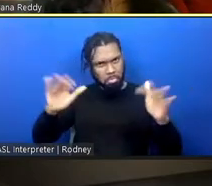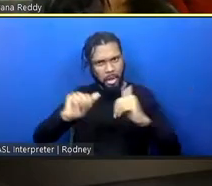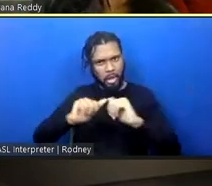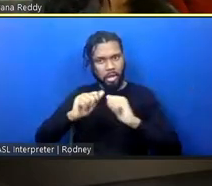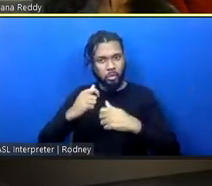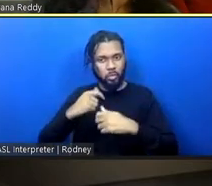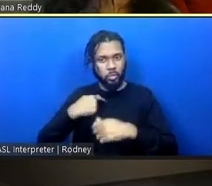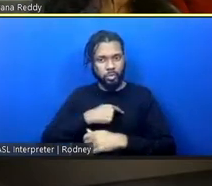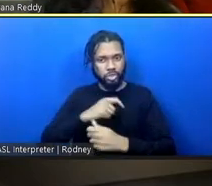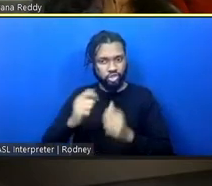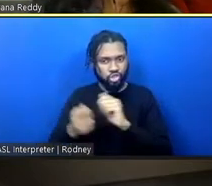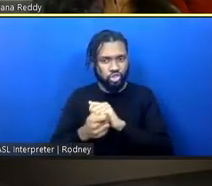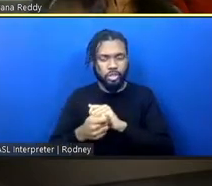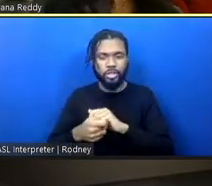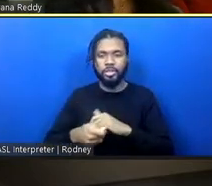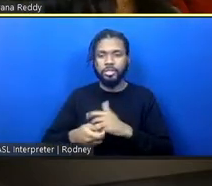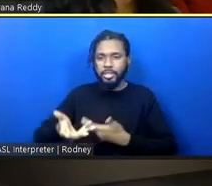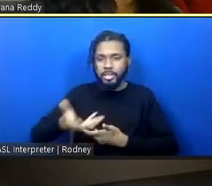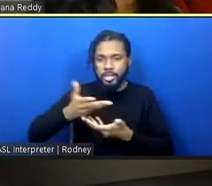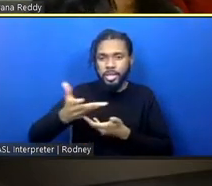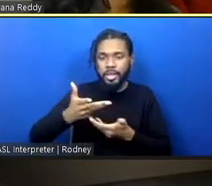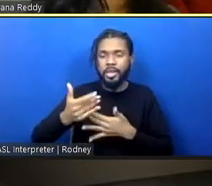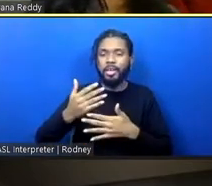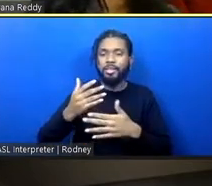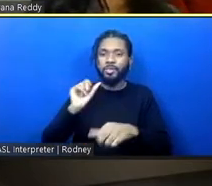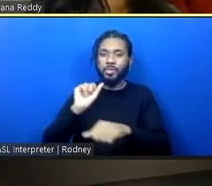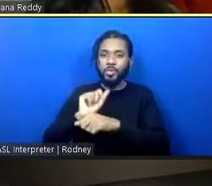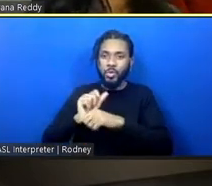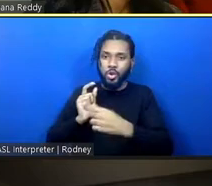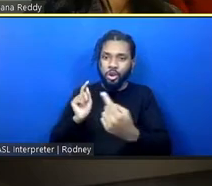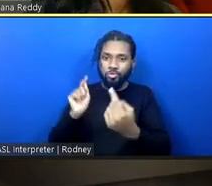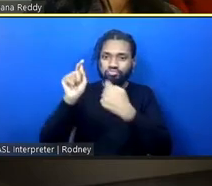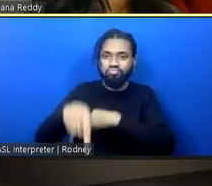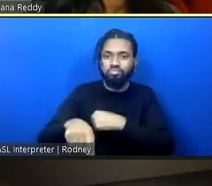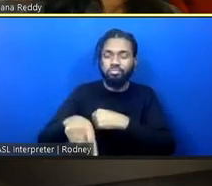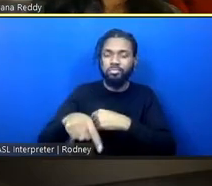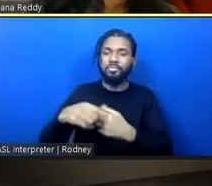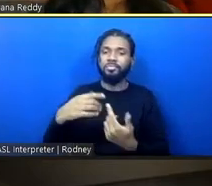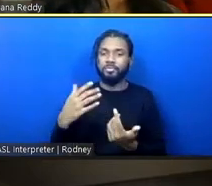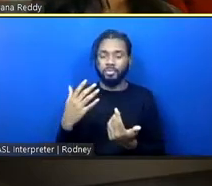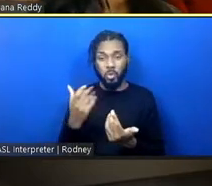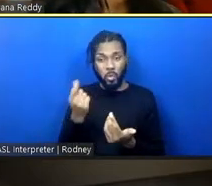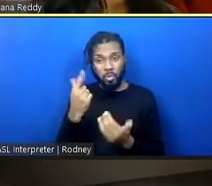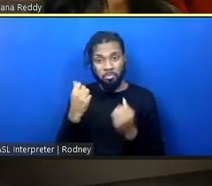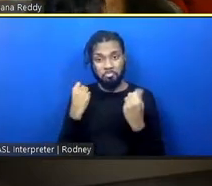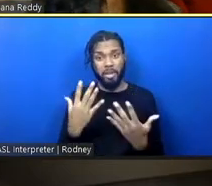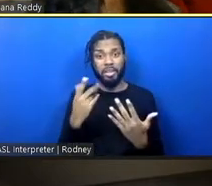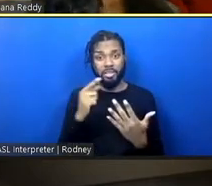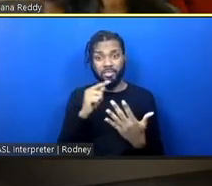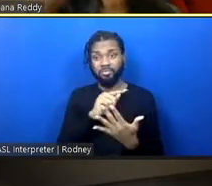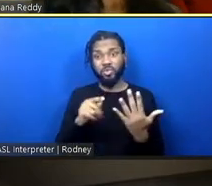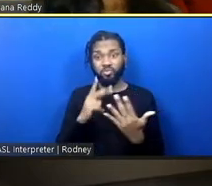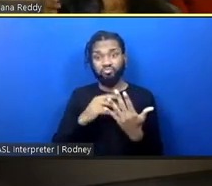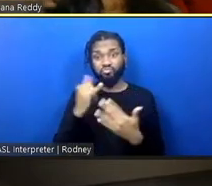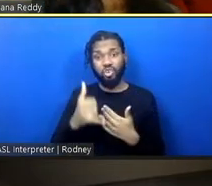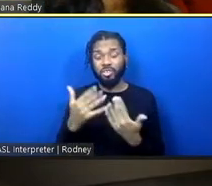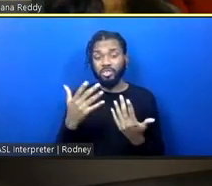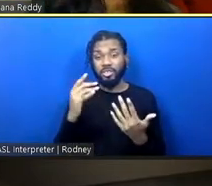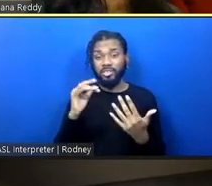or alter, work across. So, many of these projects are different ways of trying to do that.